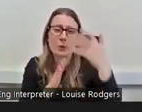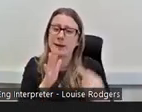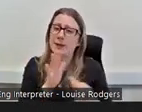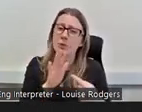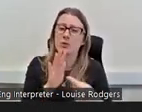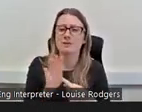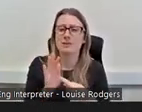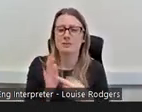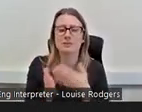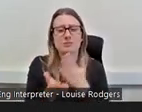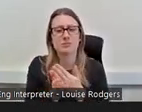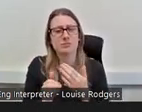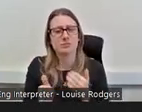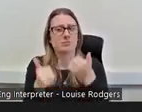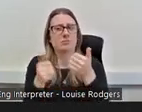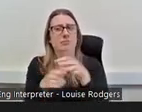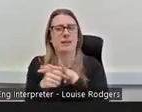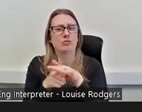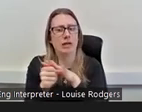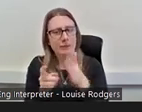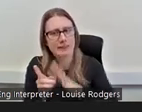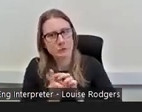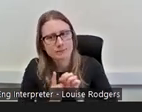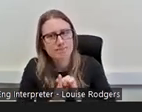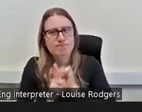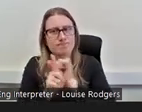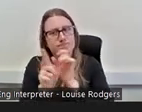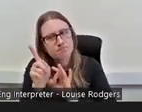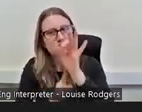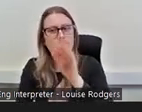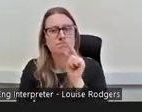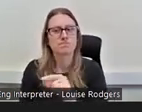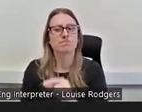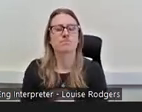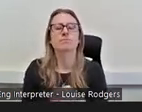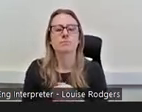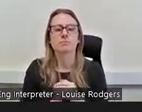area that I think needs to be improved more, people need to do more in that area